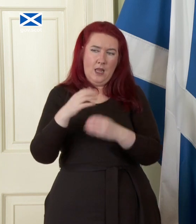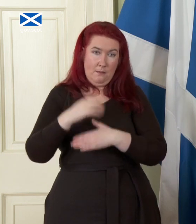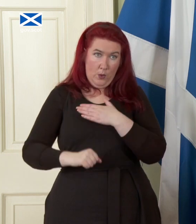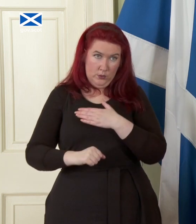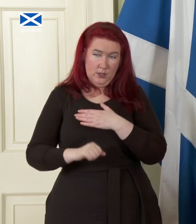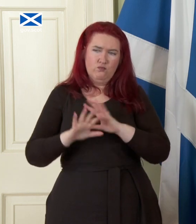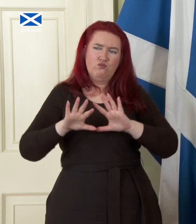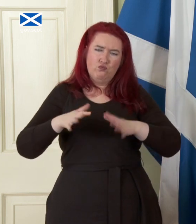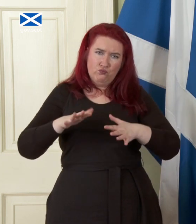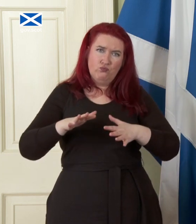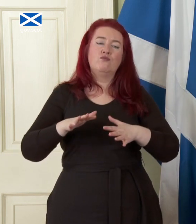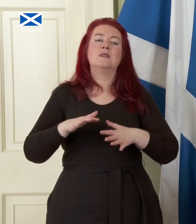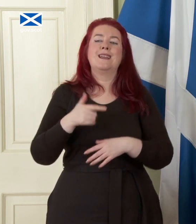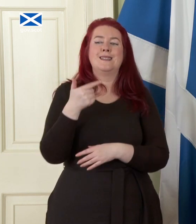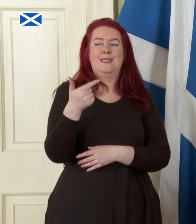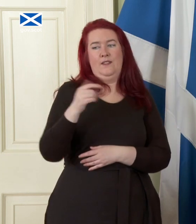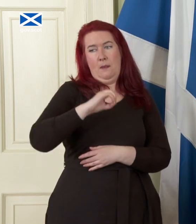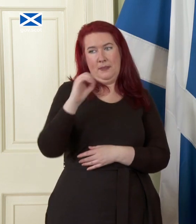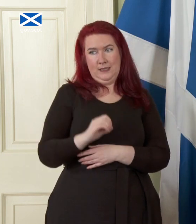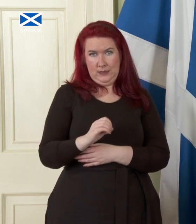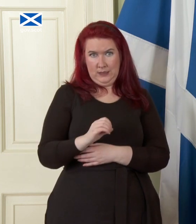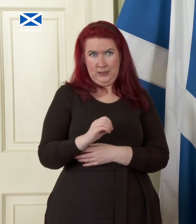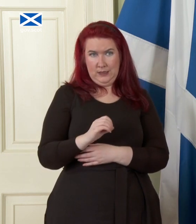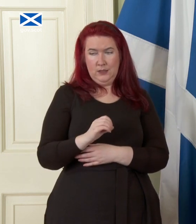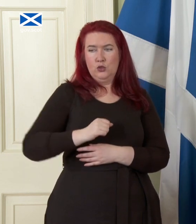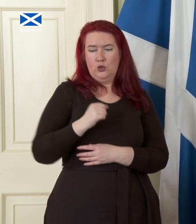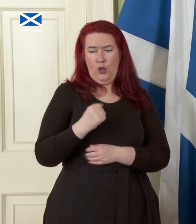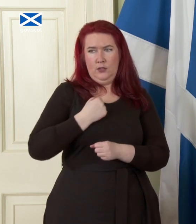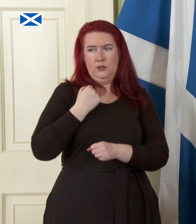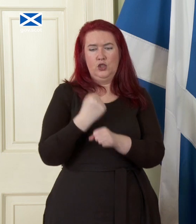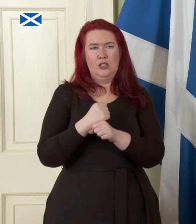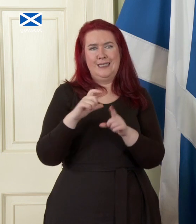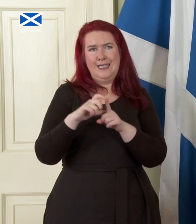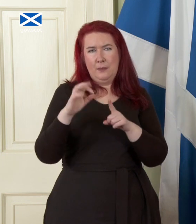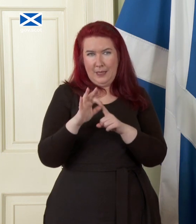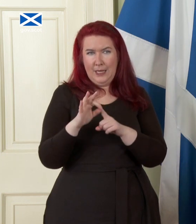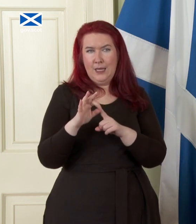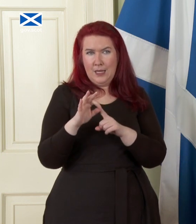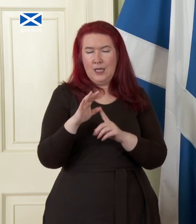approximate to seven percent of Scotland's GDP which I I think I'll be corrected if I'm wrong